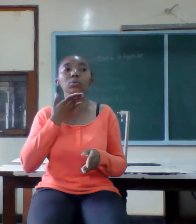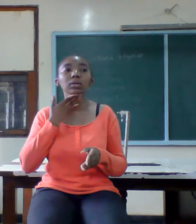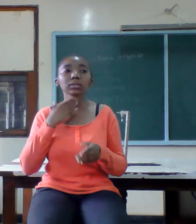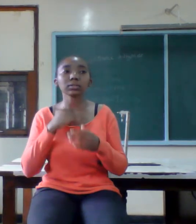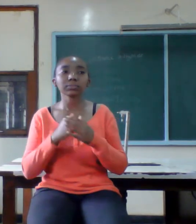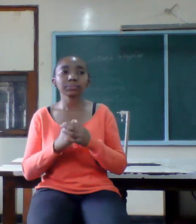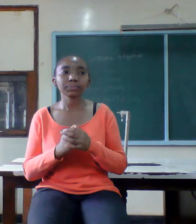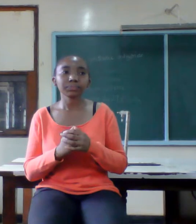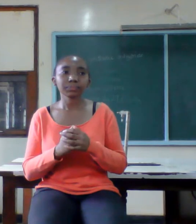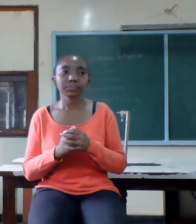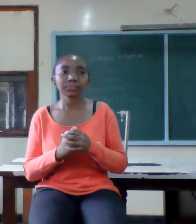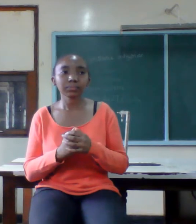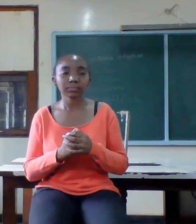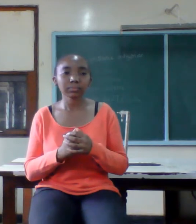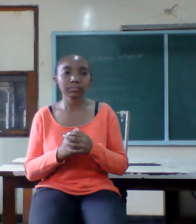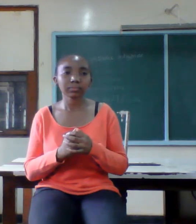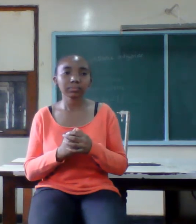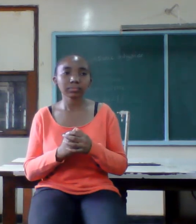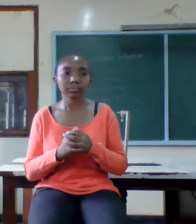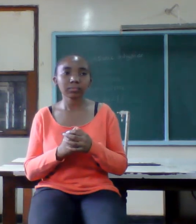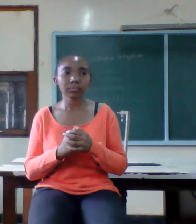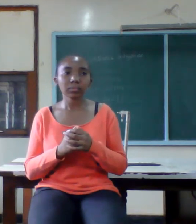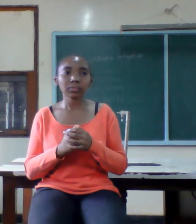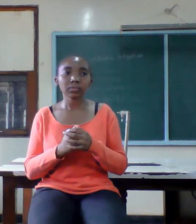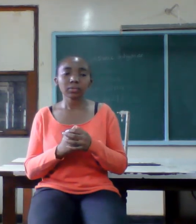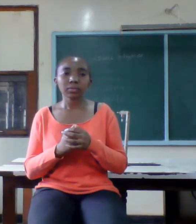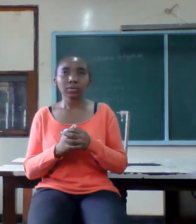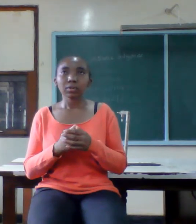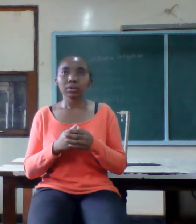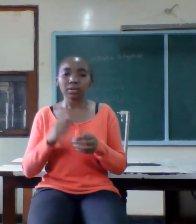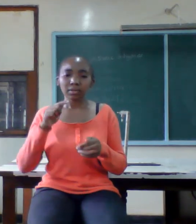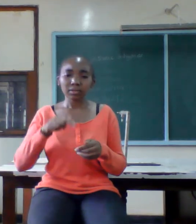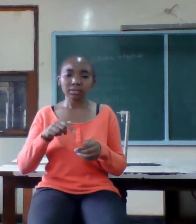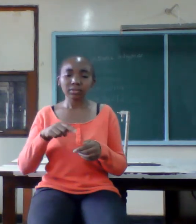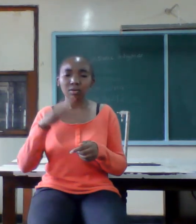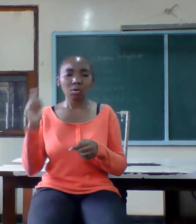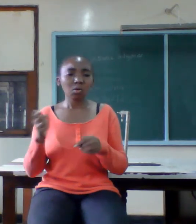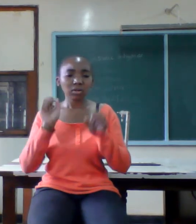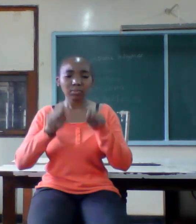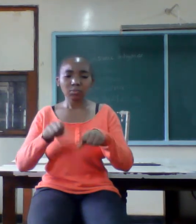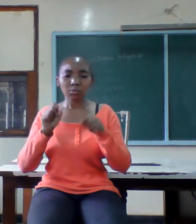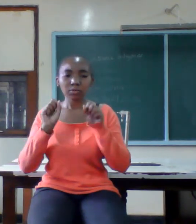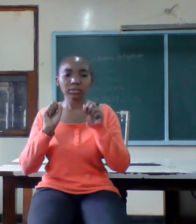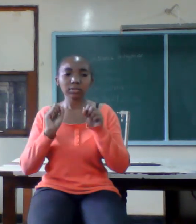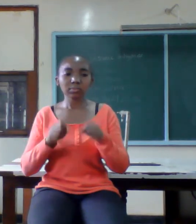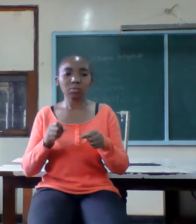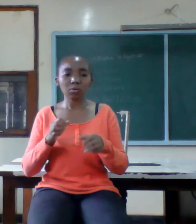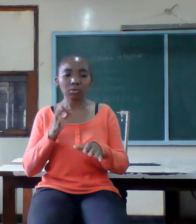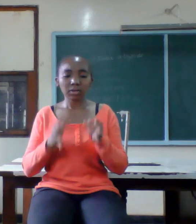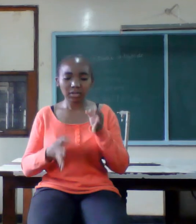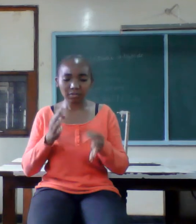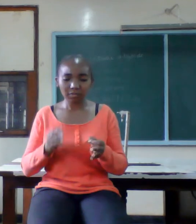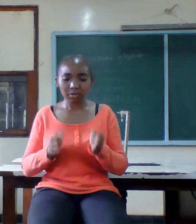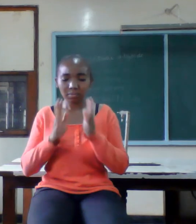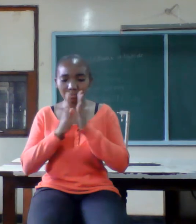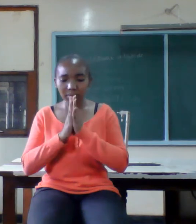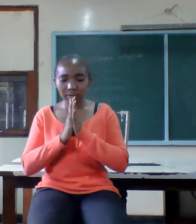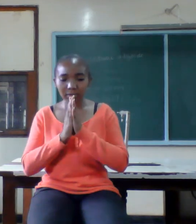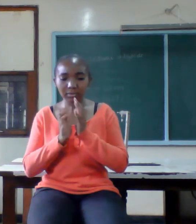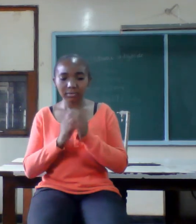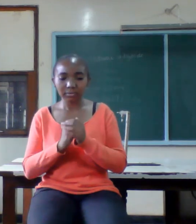this can only be achieved through prayer love and patience secret number eight getting married